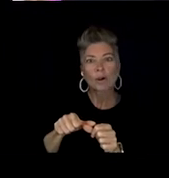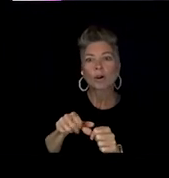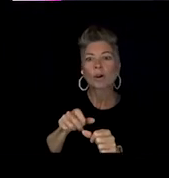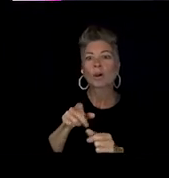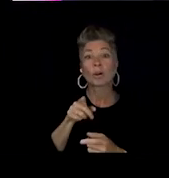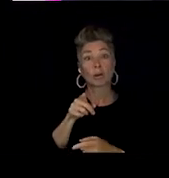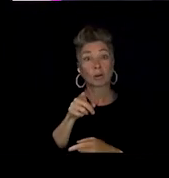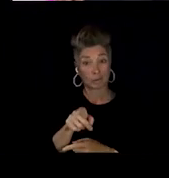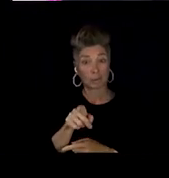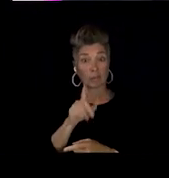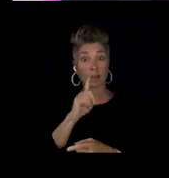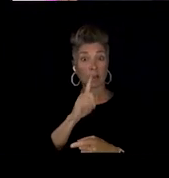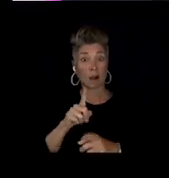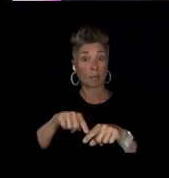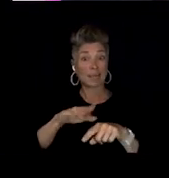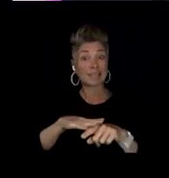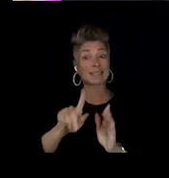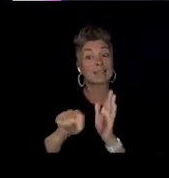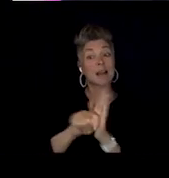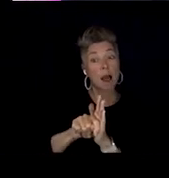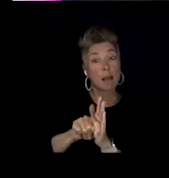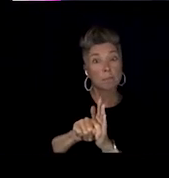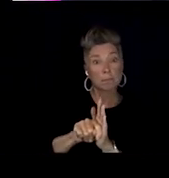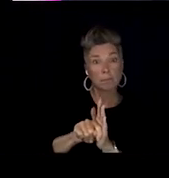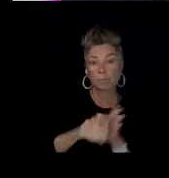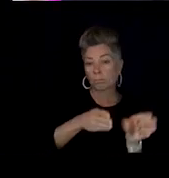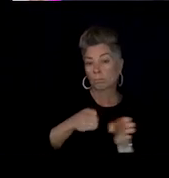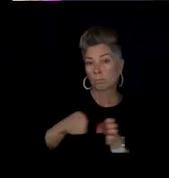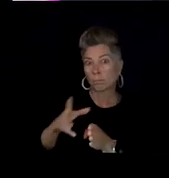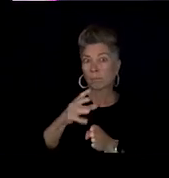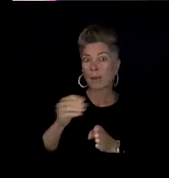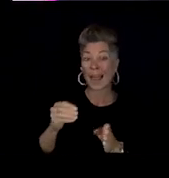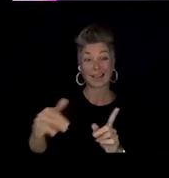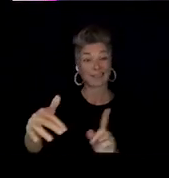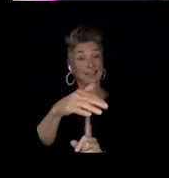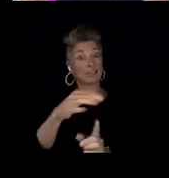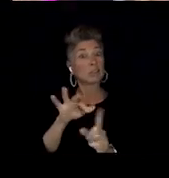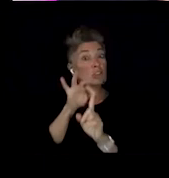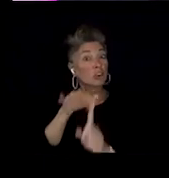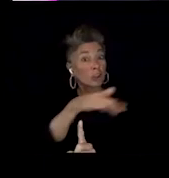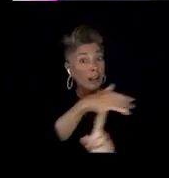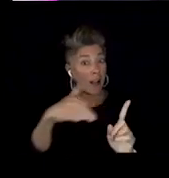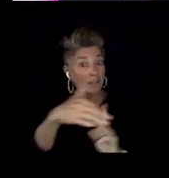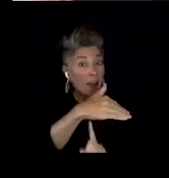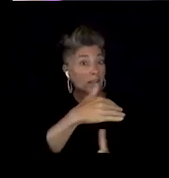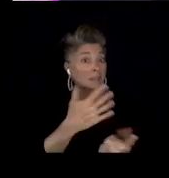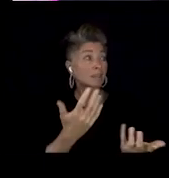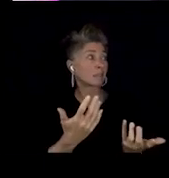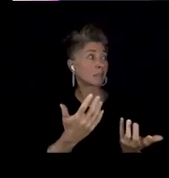These are also placed in certain contexts environmentally, climate wise, New York.